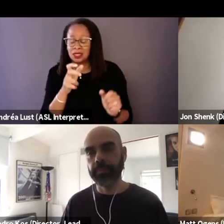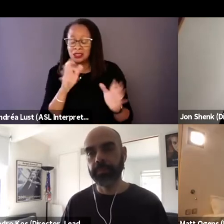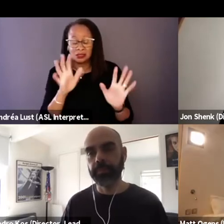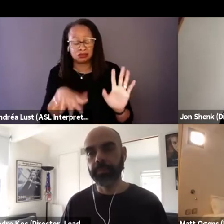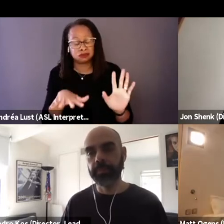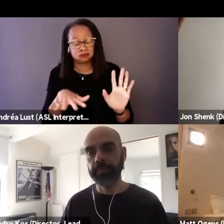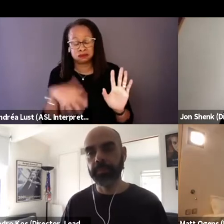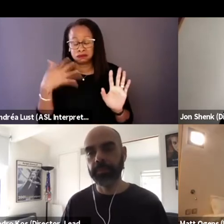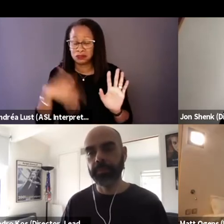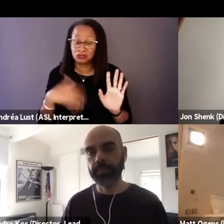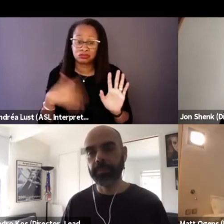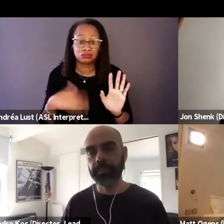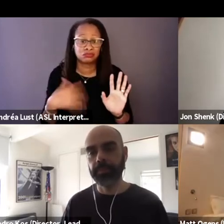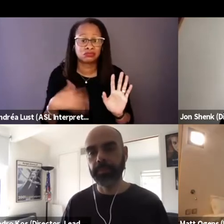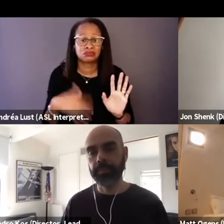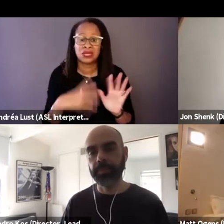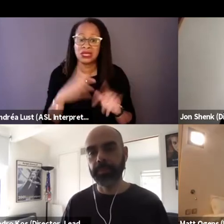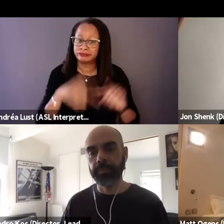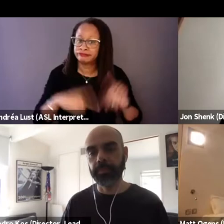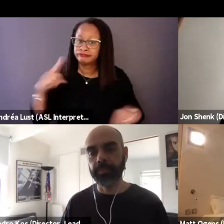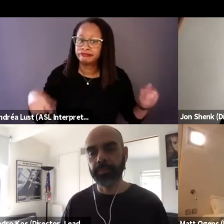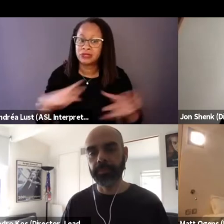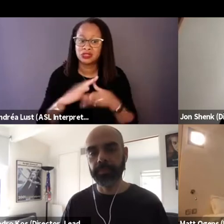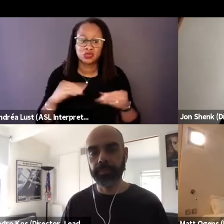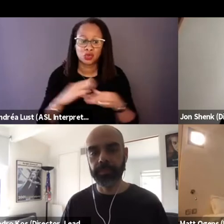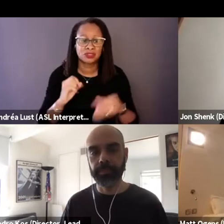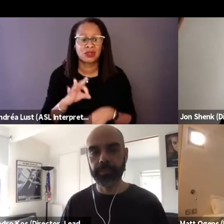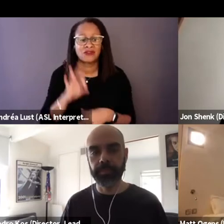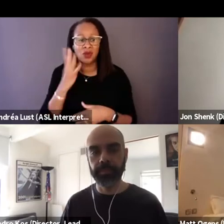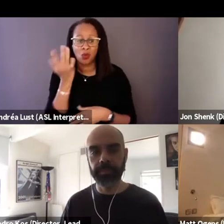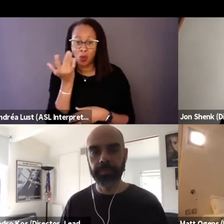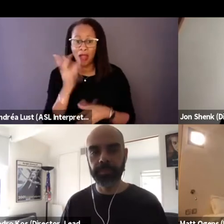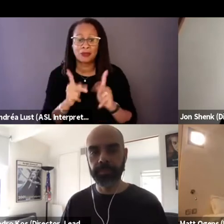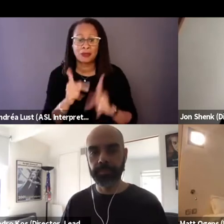very varied stories of why people are experiencing this.